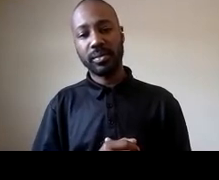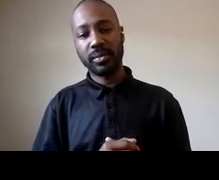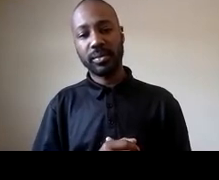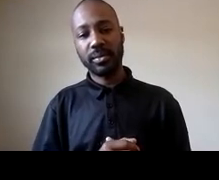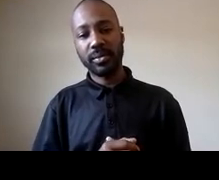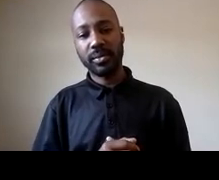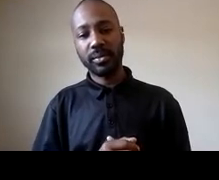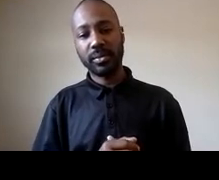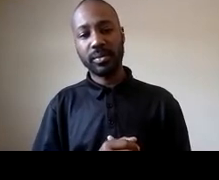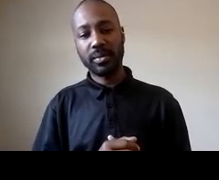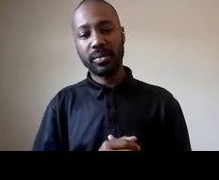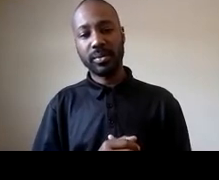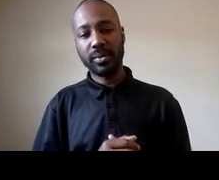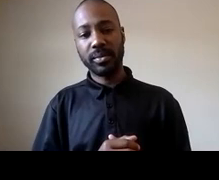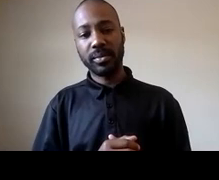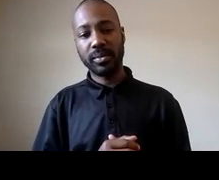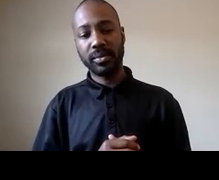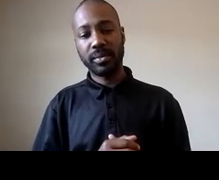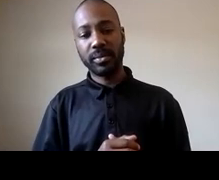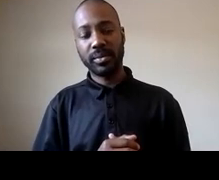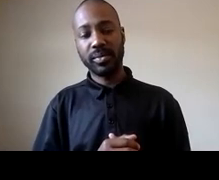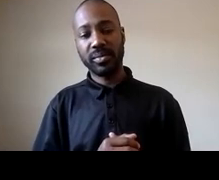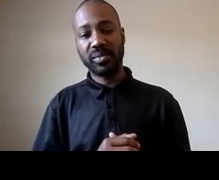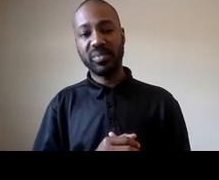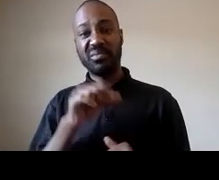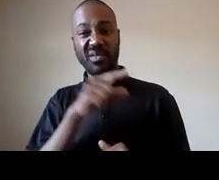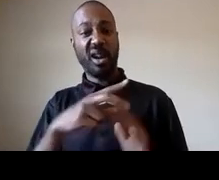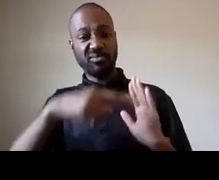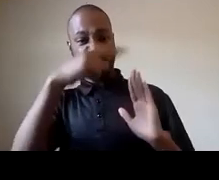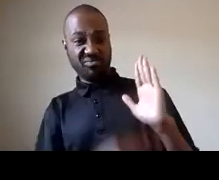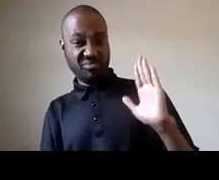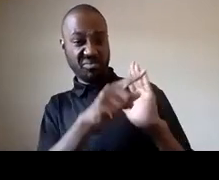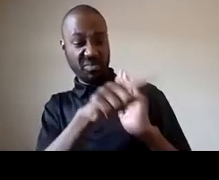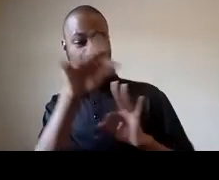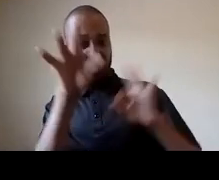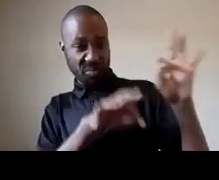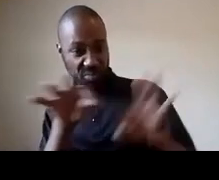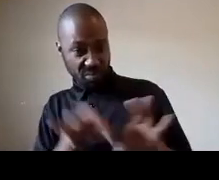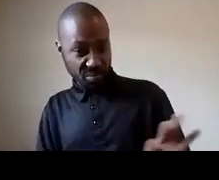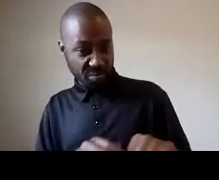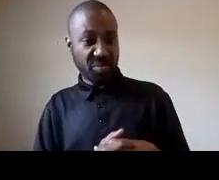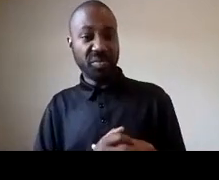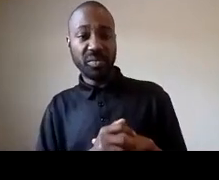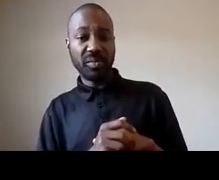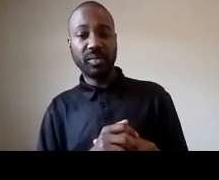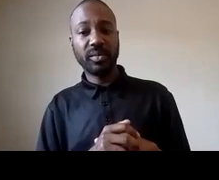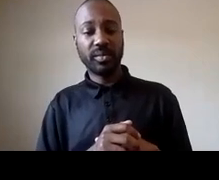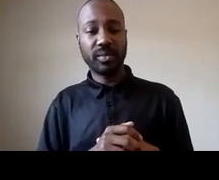the call for black lives to matter is a rallying cry for all black lives striving for liberation